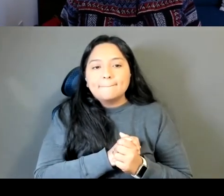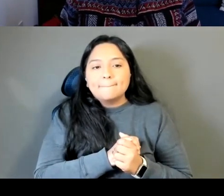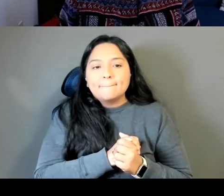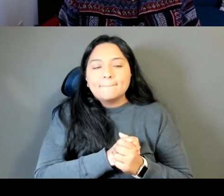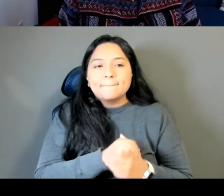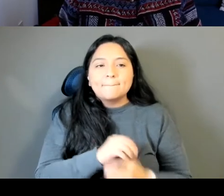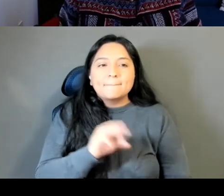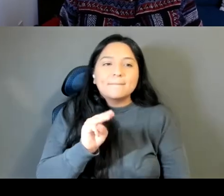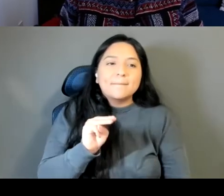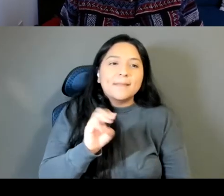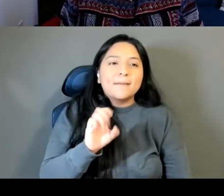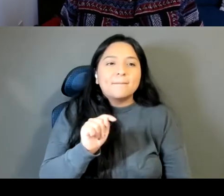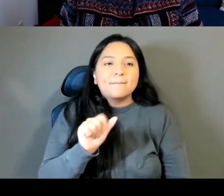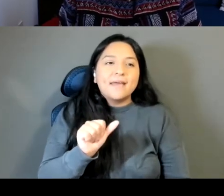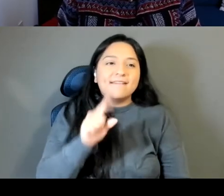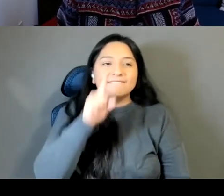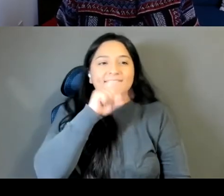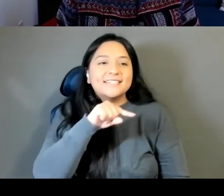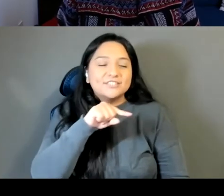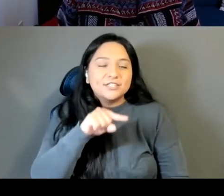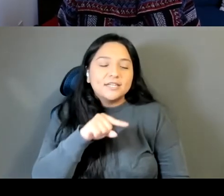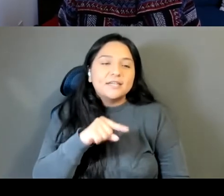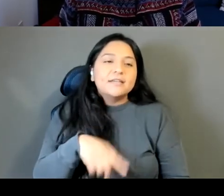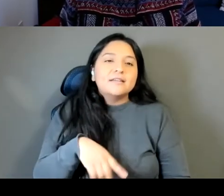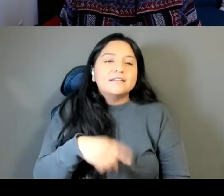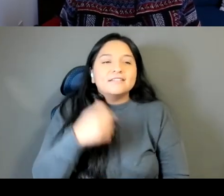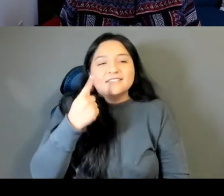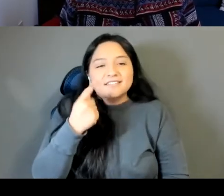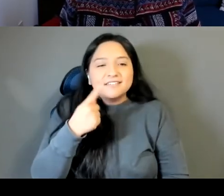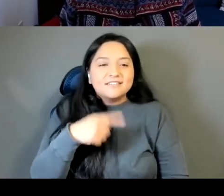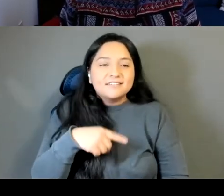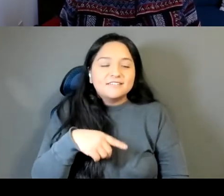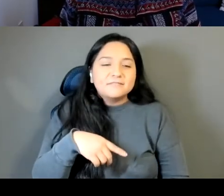annoying way, or what I mean it's not in the sense of like I have anxiety about narrative,